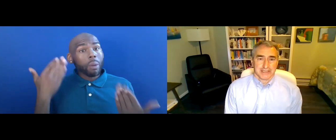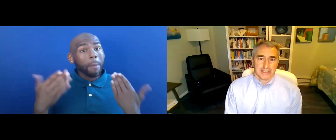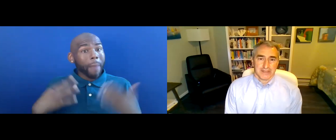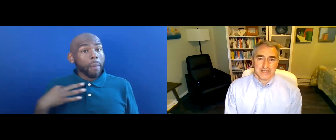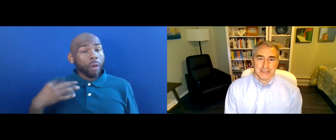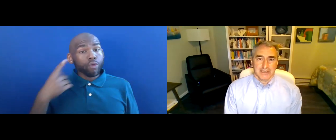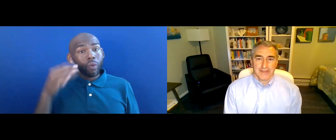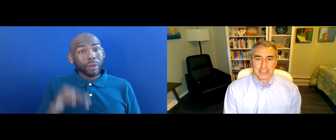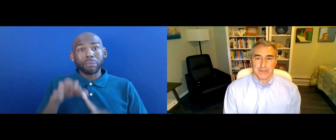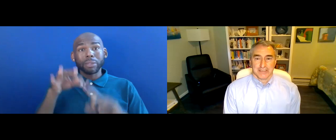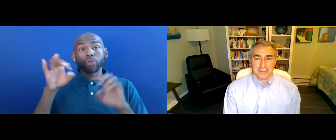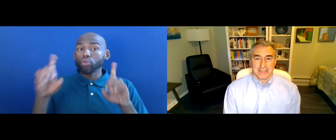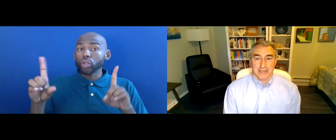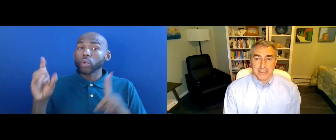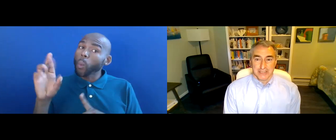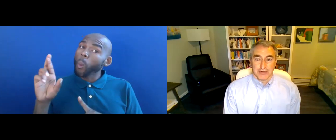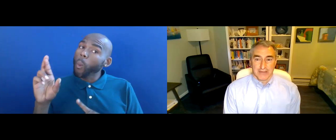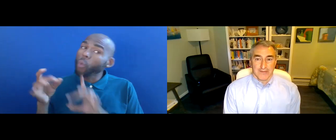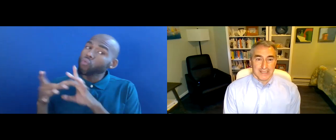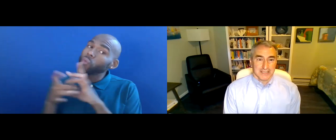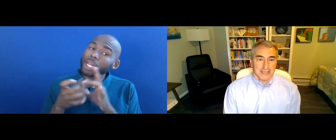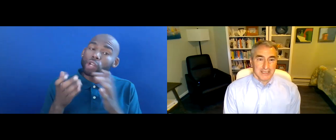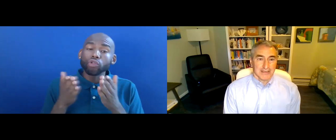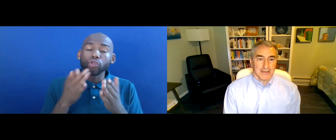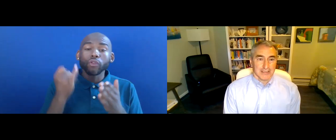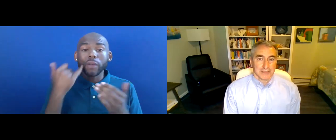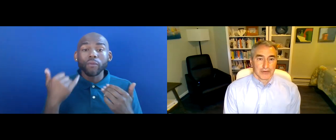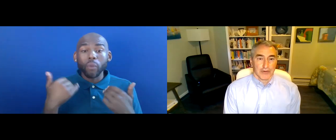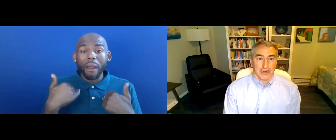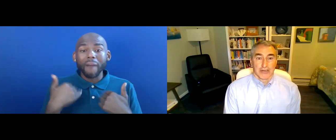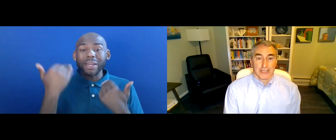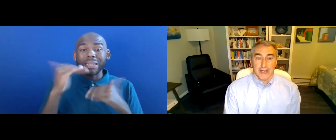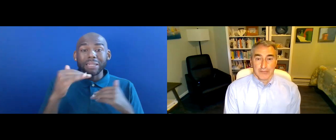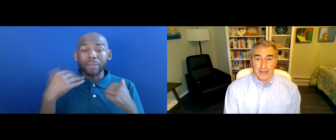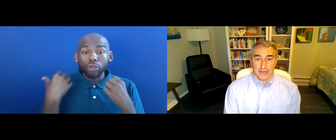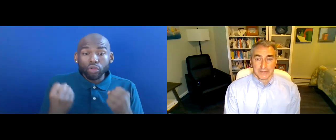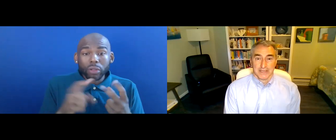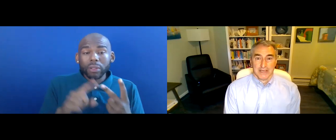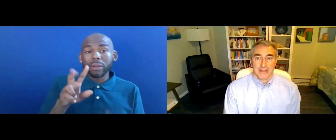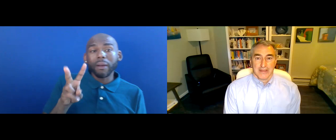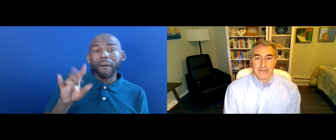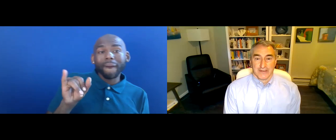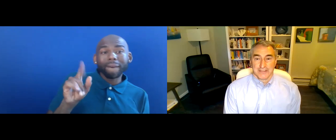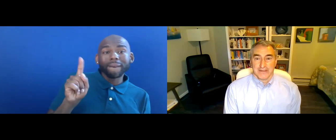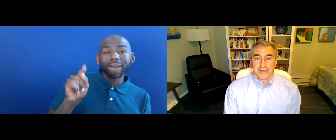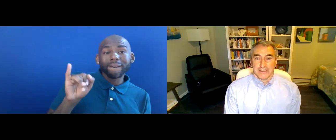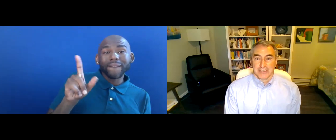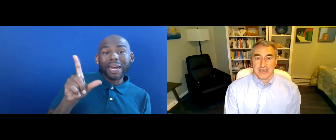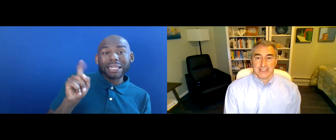SERVICES IF THEY ARE EXPERIENCING CHRONIC HEALTH PROBLEMS THAT ARE ADVERSARY AFFECTING THE CHILD'S